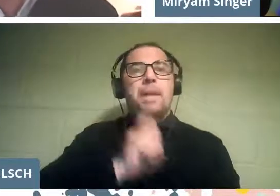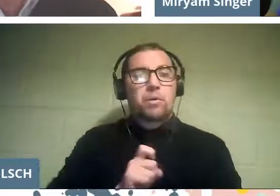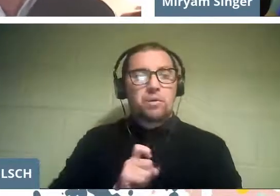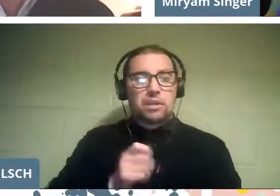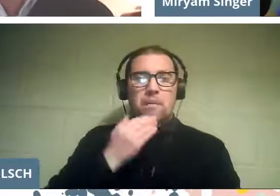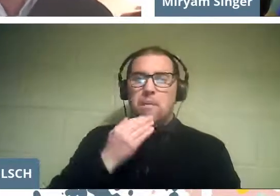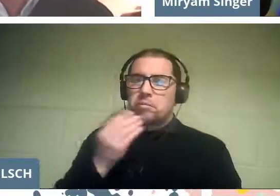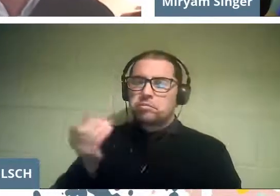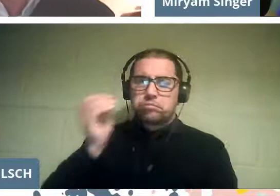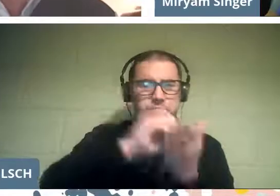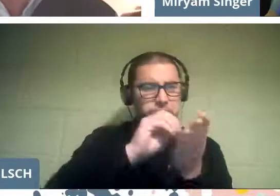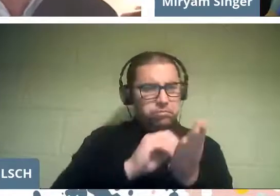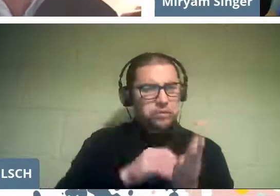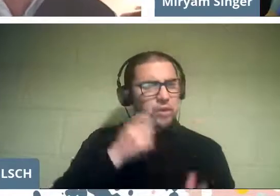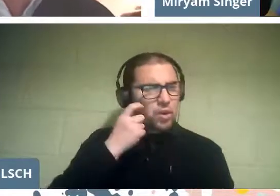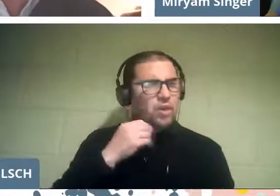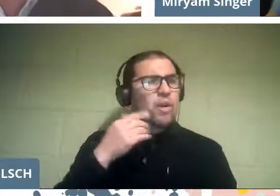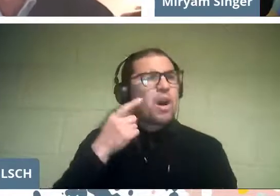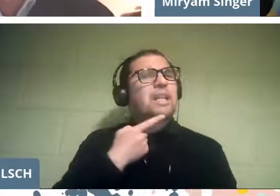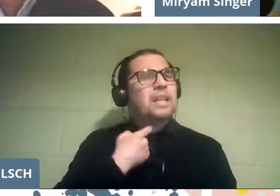entered, and I find it really very interesting.